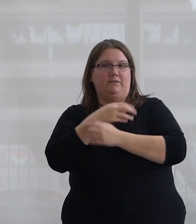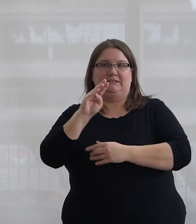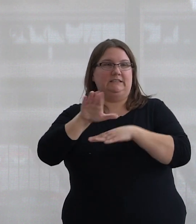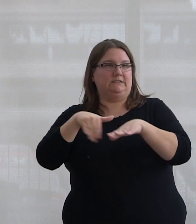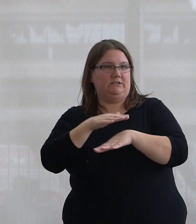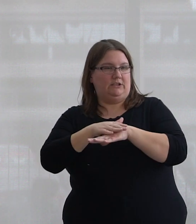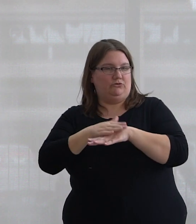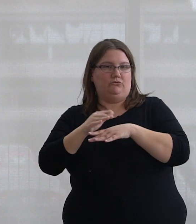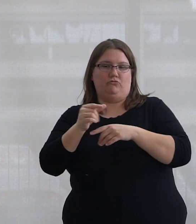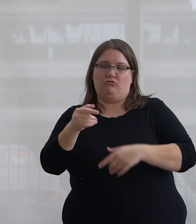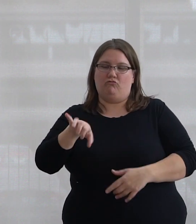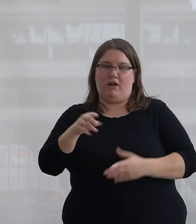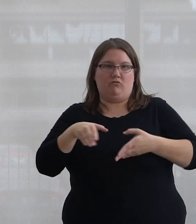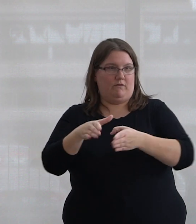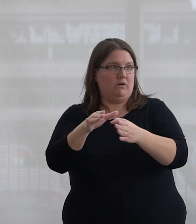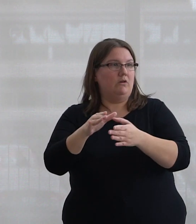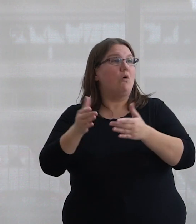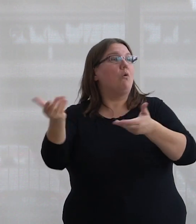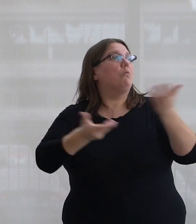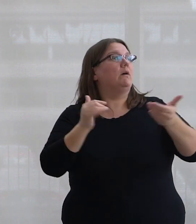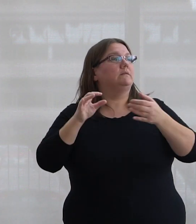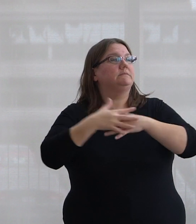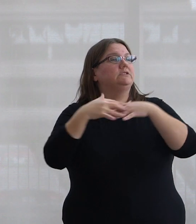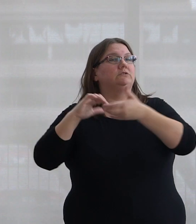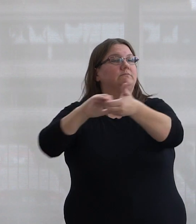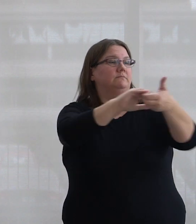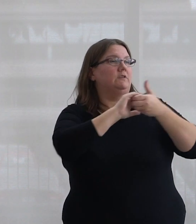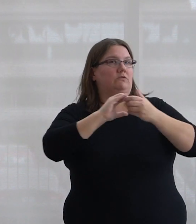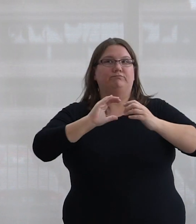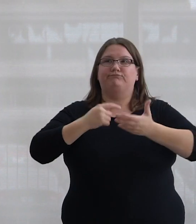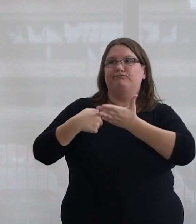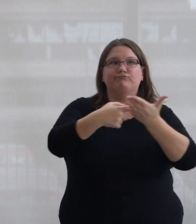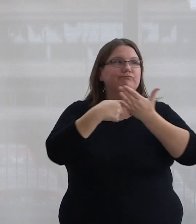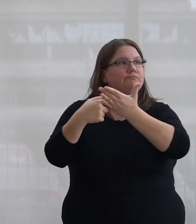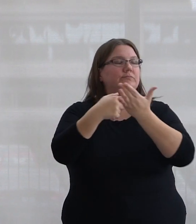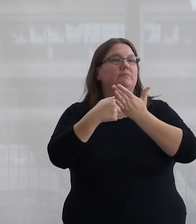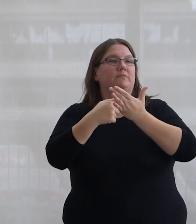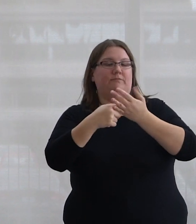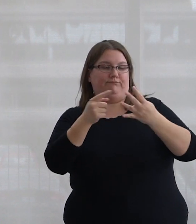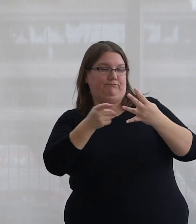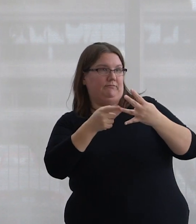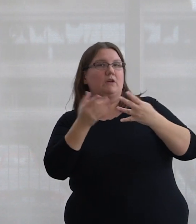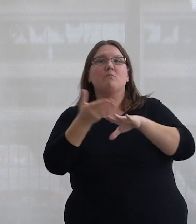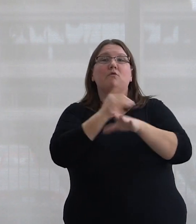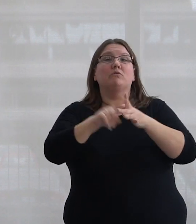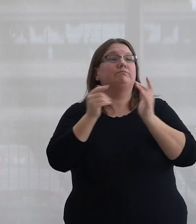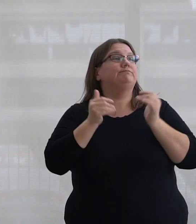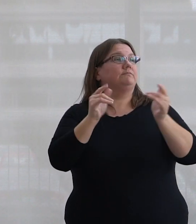Welcome to the Indigenous Solidarity Conversation Series. Before commencing this speaking event today, I would like to begin by acknowledging